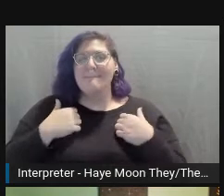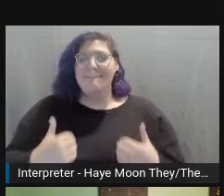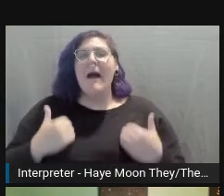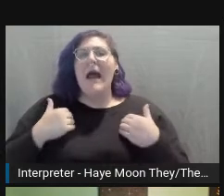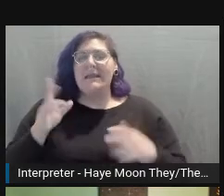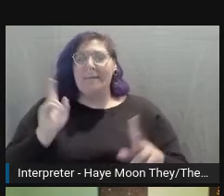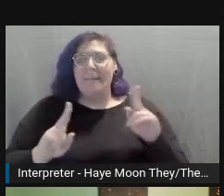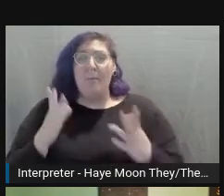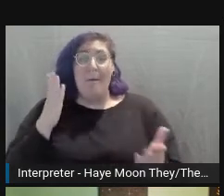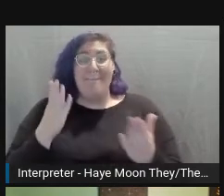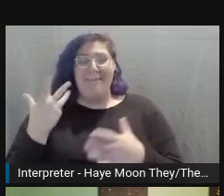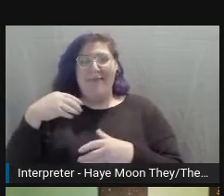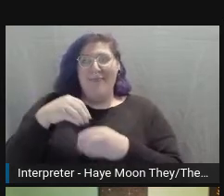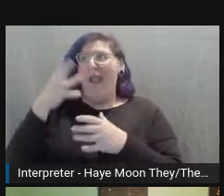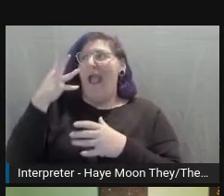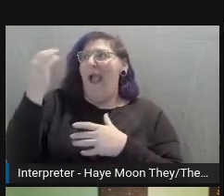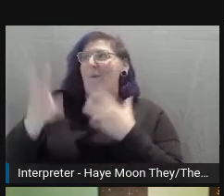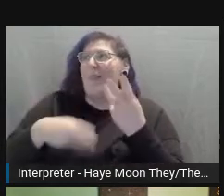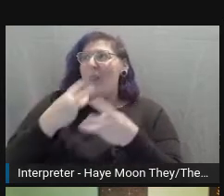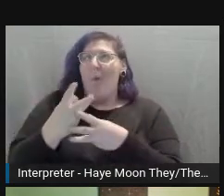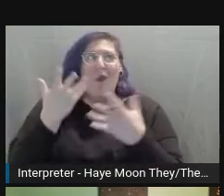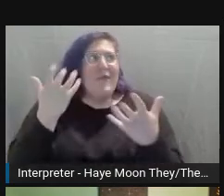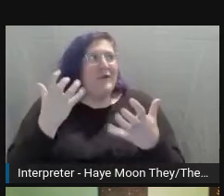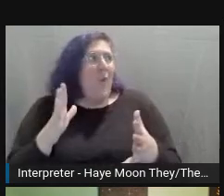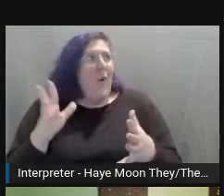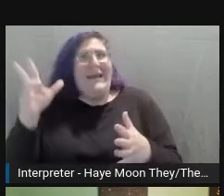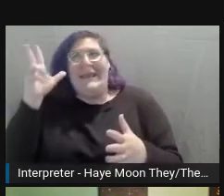to accommodate people that may have issues with hearing,